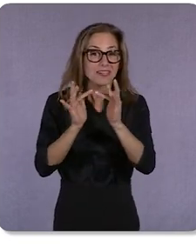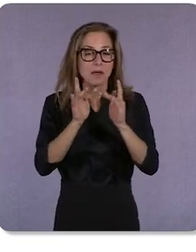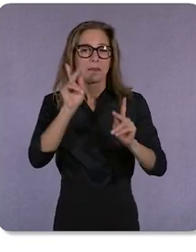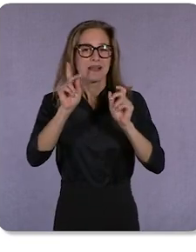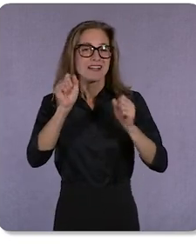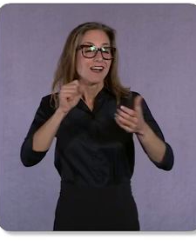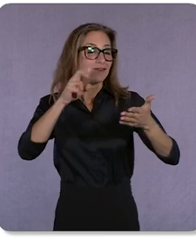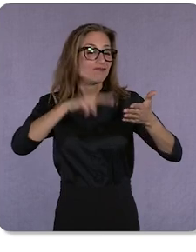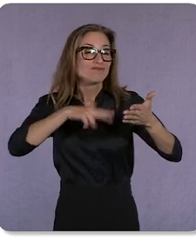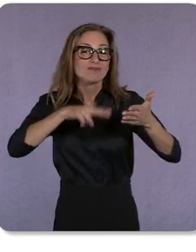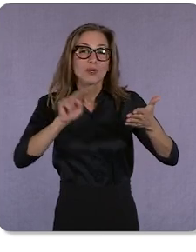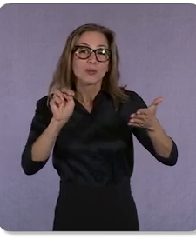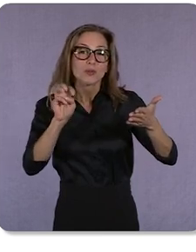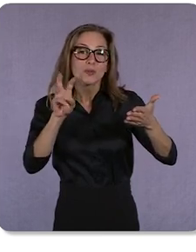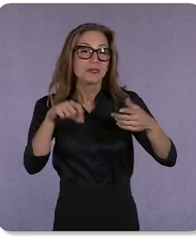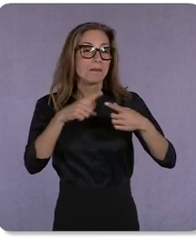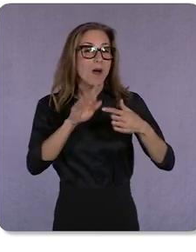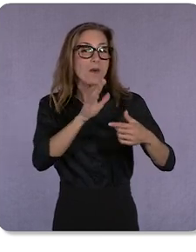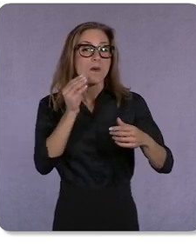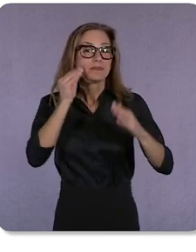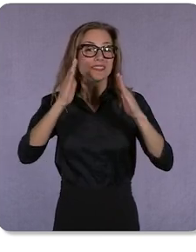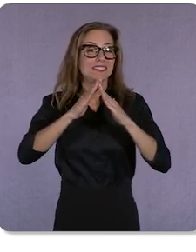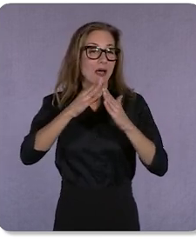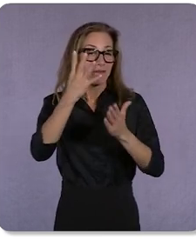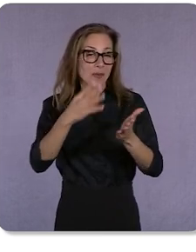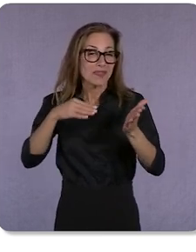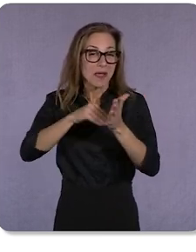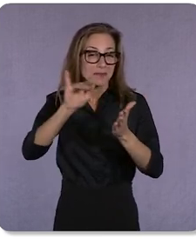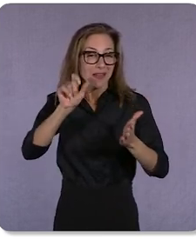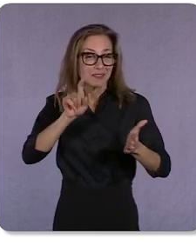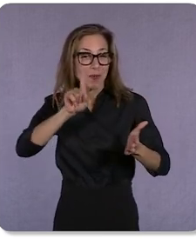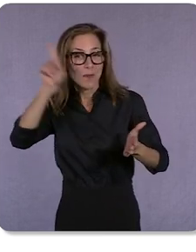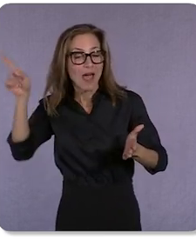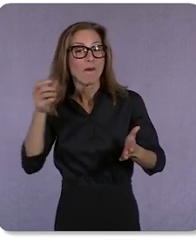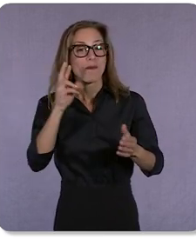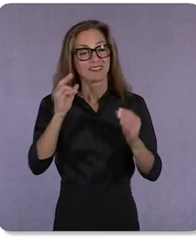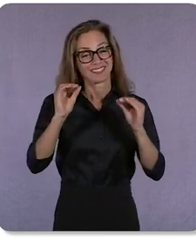4,000 miles away or teach themselves the marimba, all free of charge.